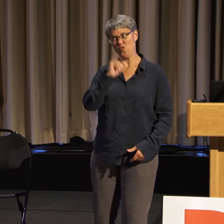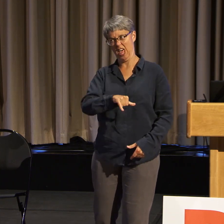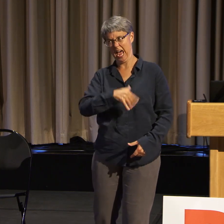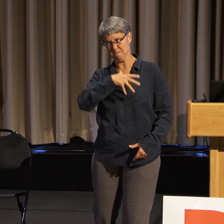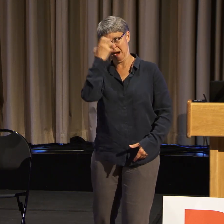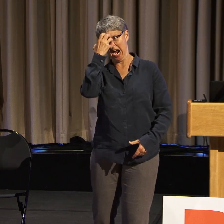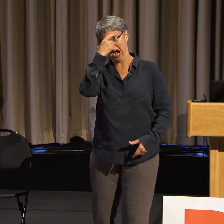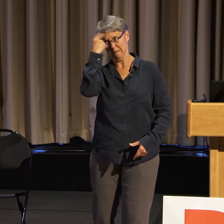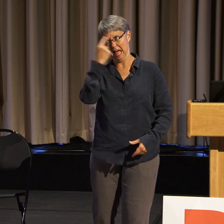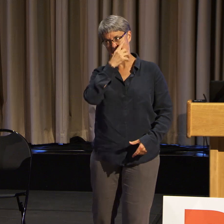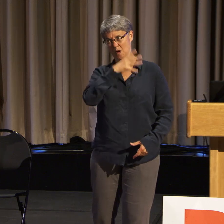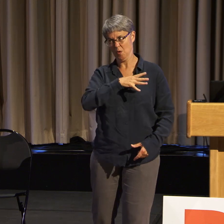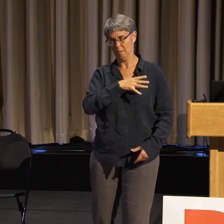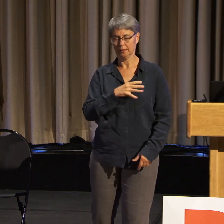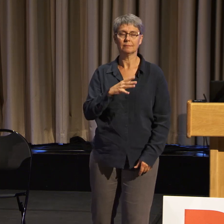I took that back and created a blog.